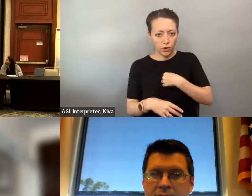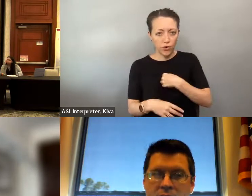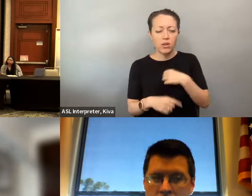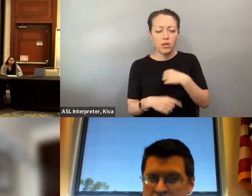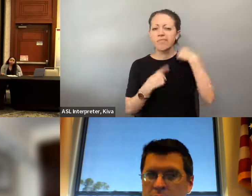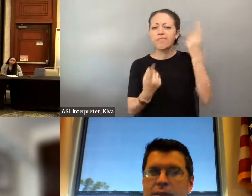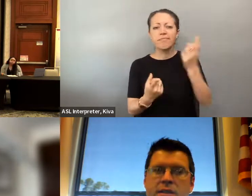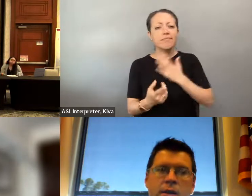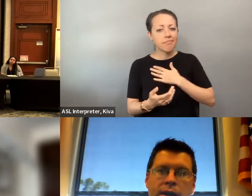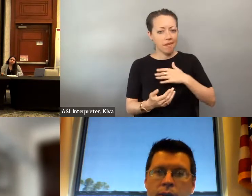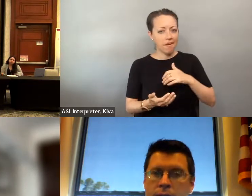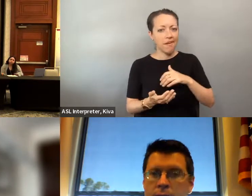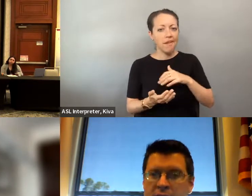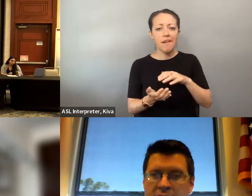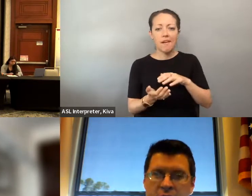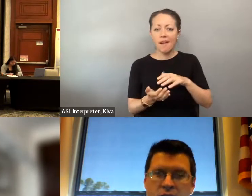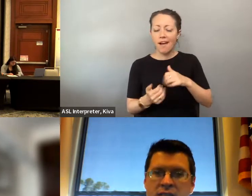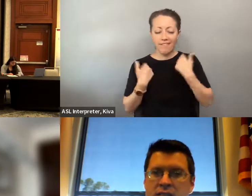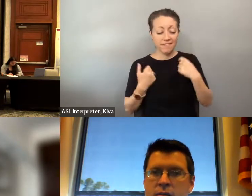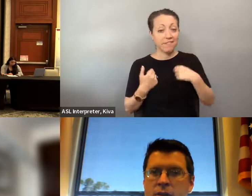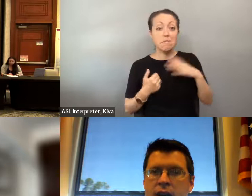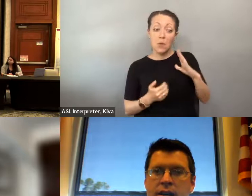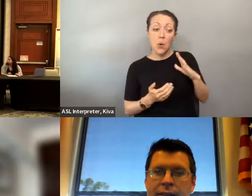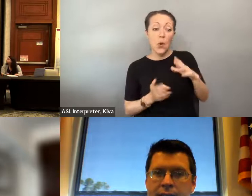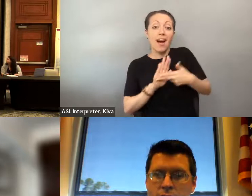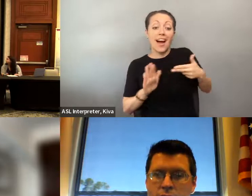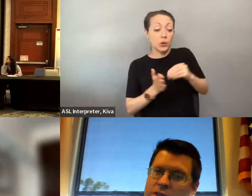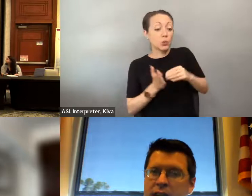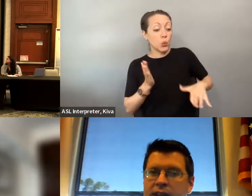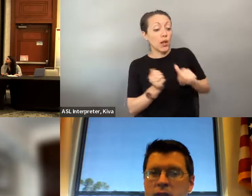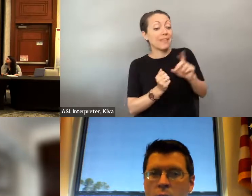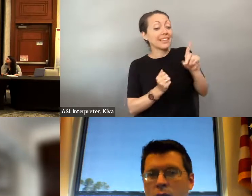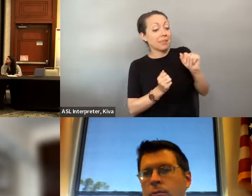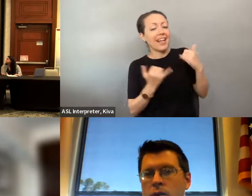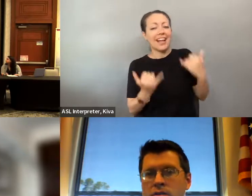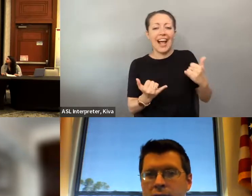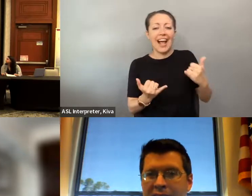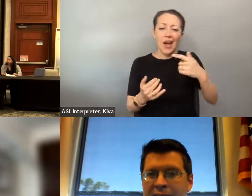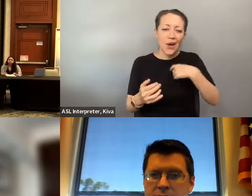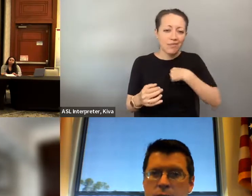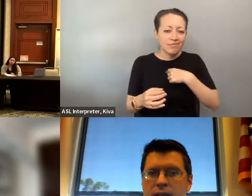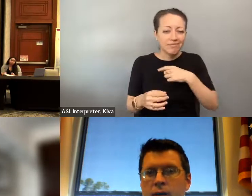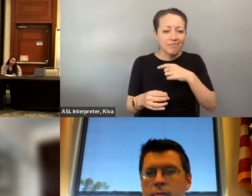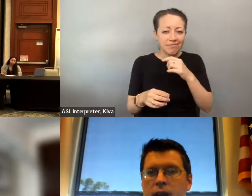I guess, in terms of visual description. I am a white male, with blonde hair going glasses. I'm wearing a tie, and a jacket just in terms of a personal background before I get into my professional side I am legally blind visually impaired so all impaired. So all my life, I' ve been a student with a disability, going through education system, and then